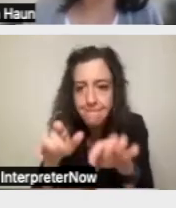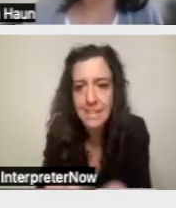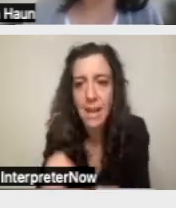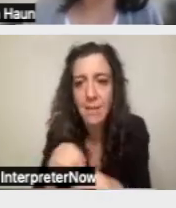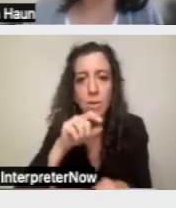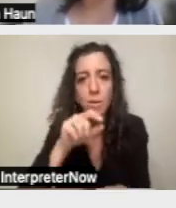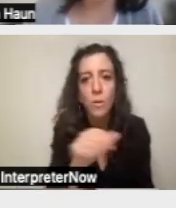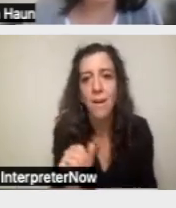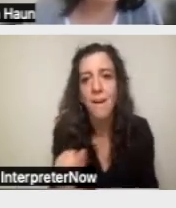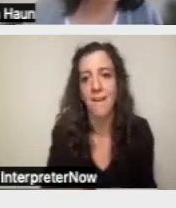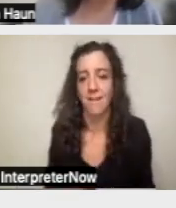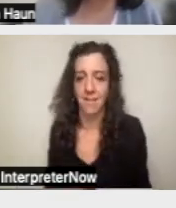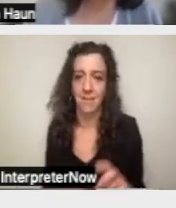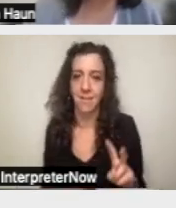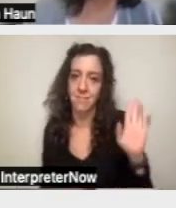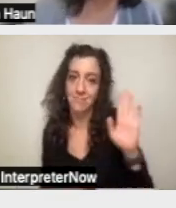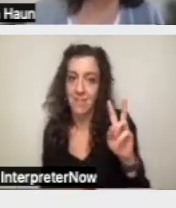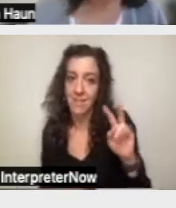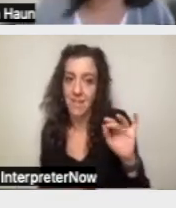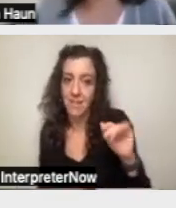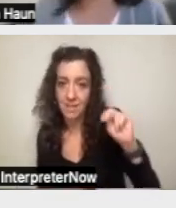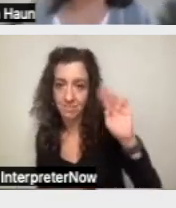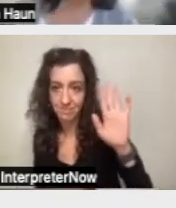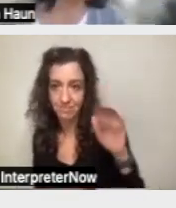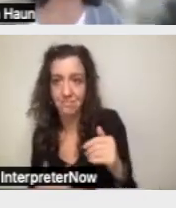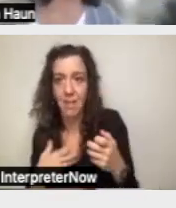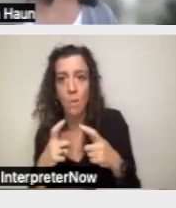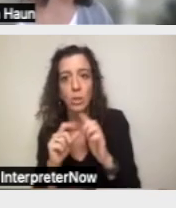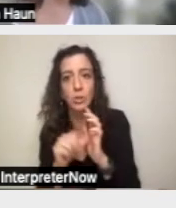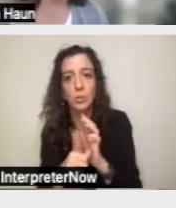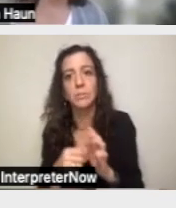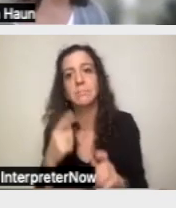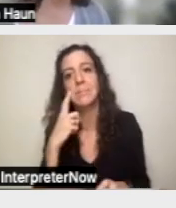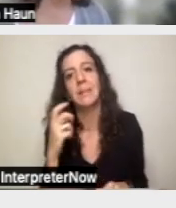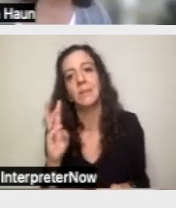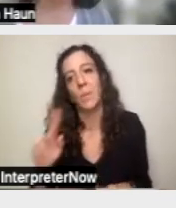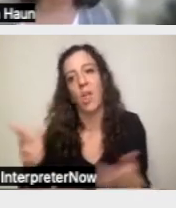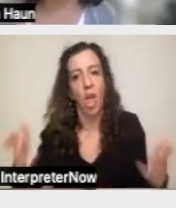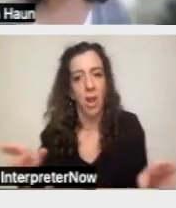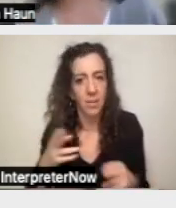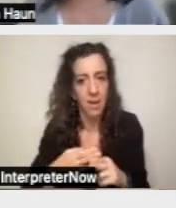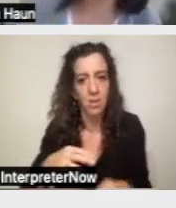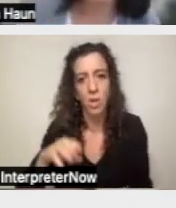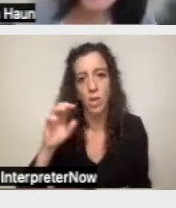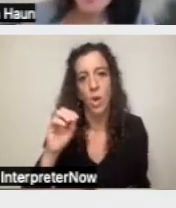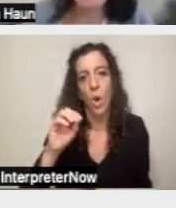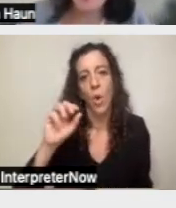I would also like to just point out, since Will mentioned OAH decisions.